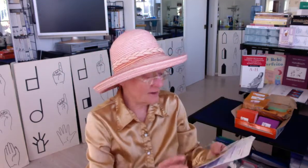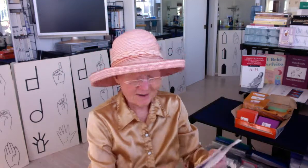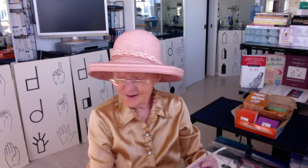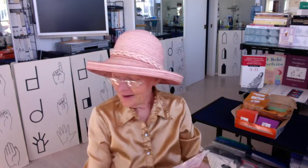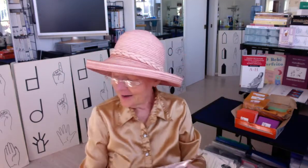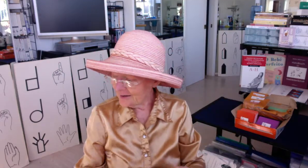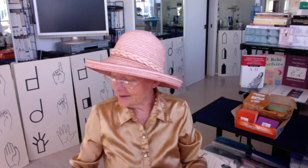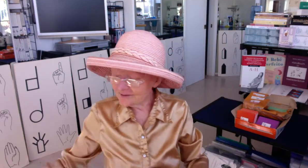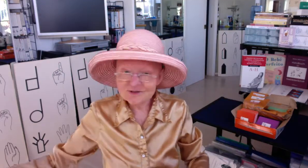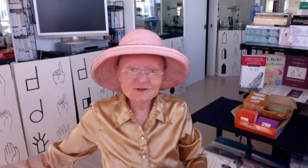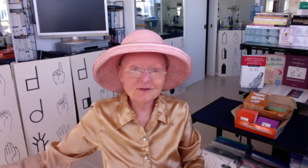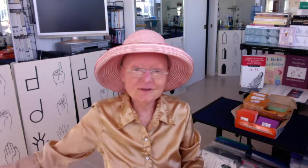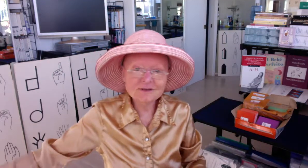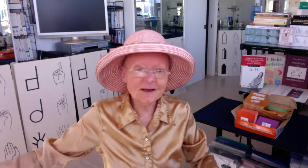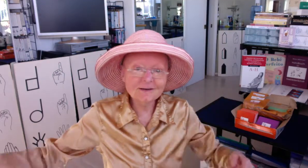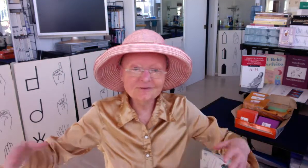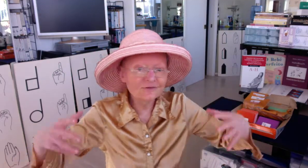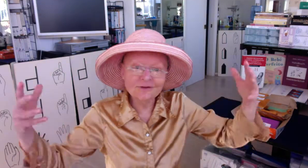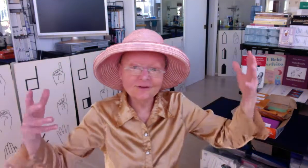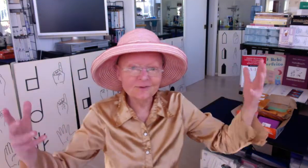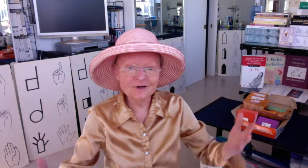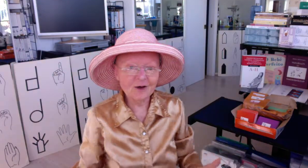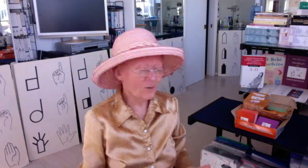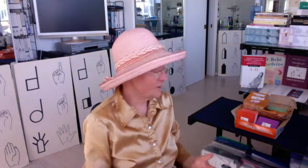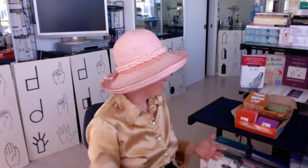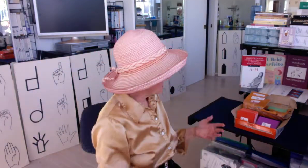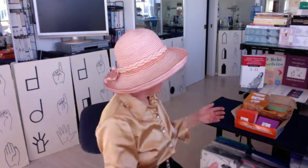And I got such an exciting feeling when I opened your box